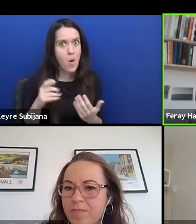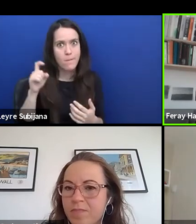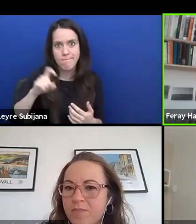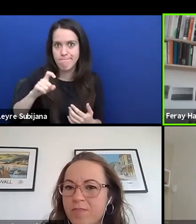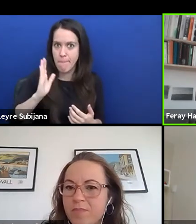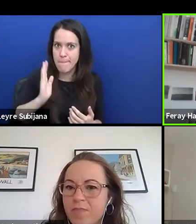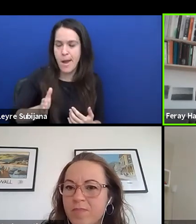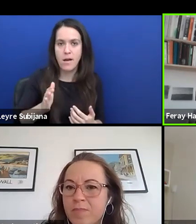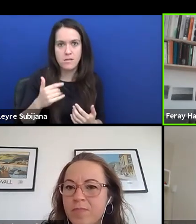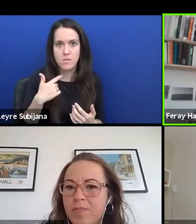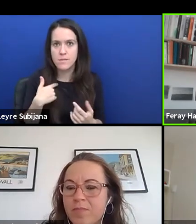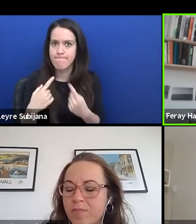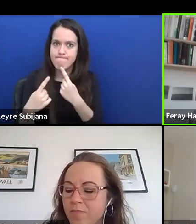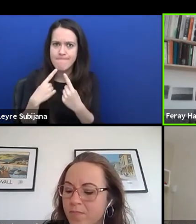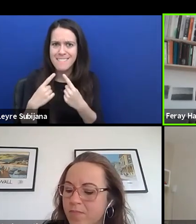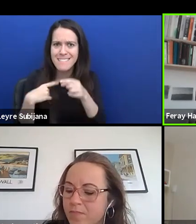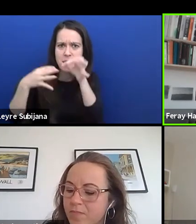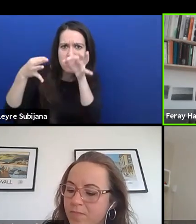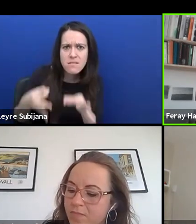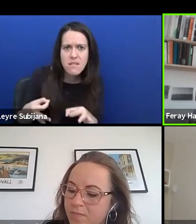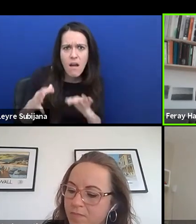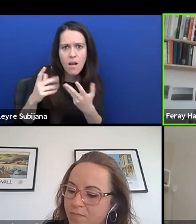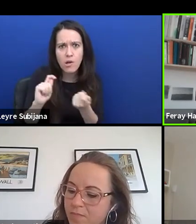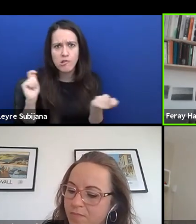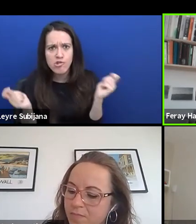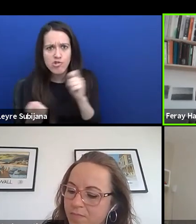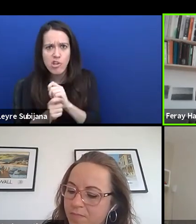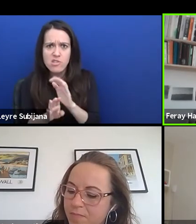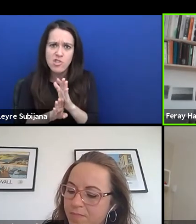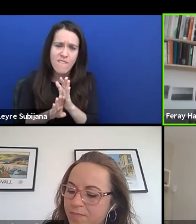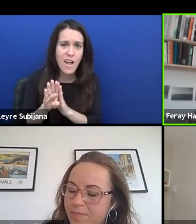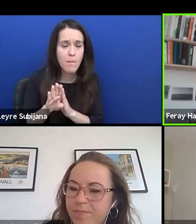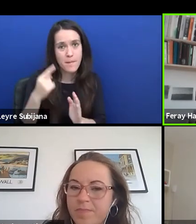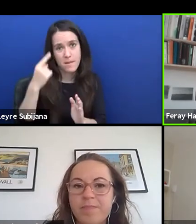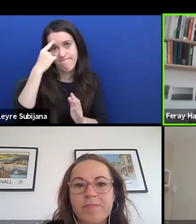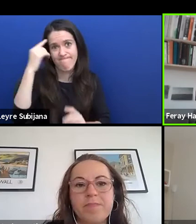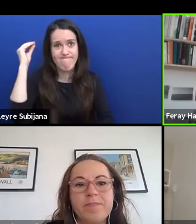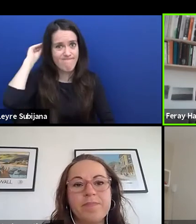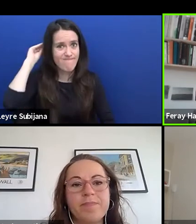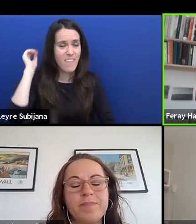when making choices about changes and development. So from Marina.